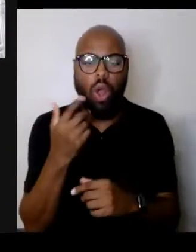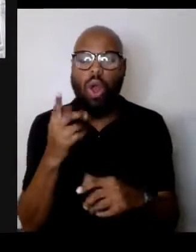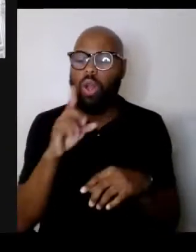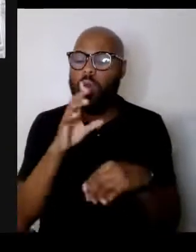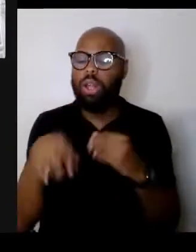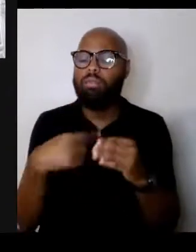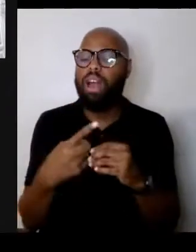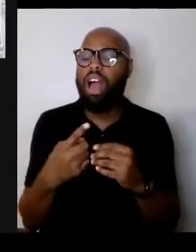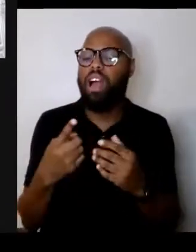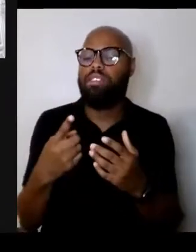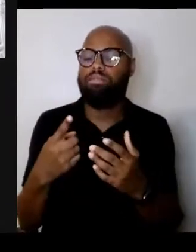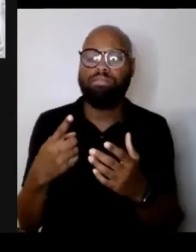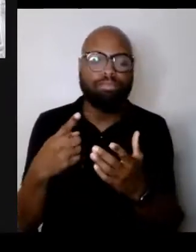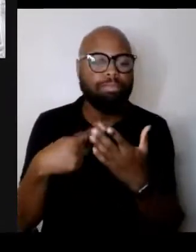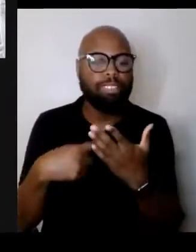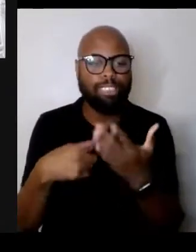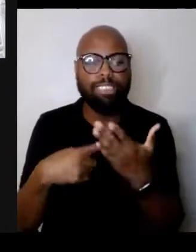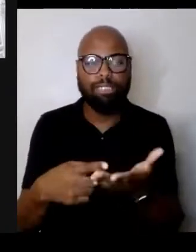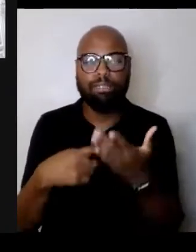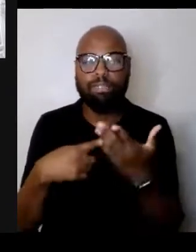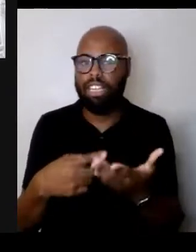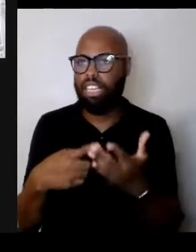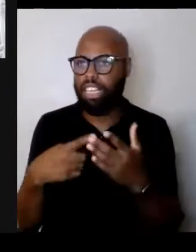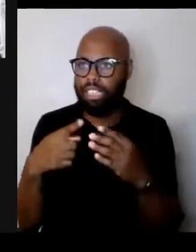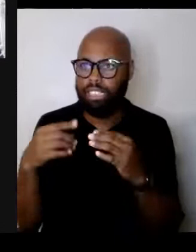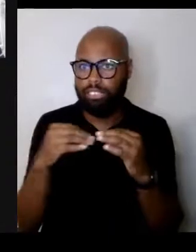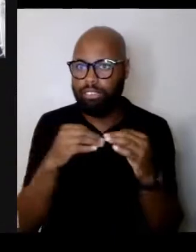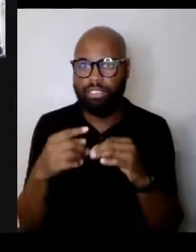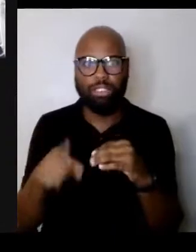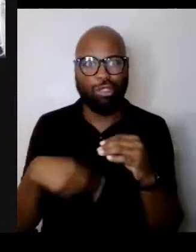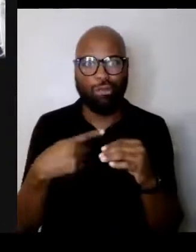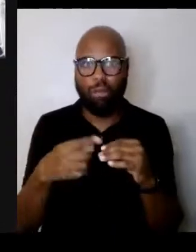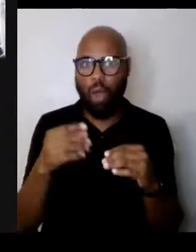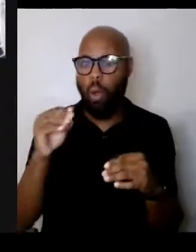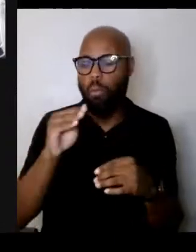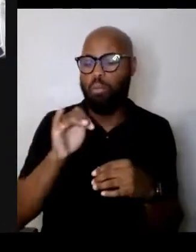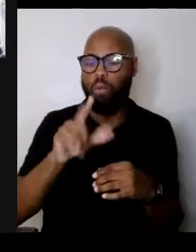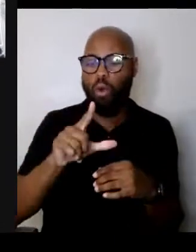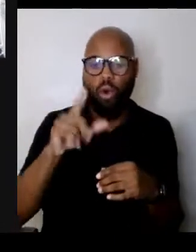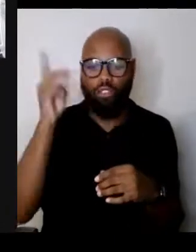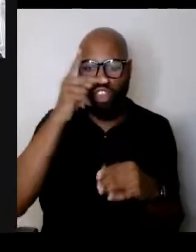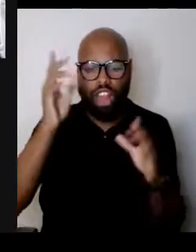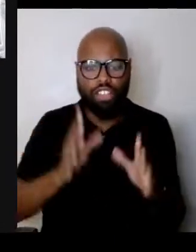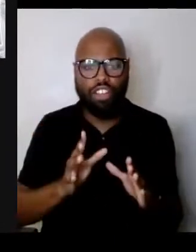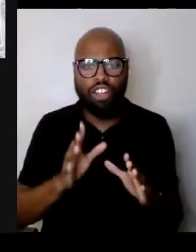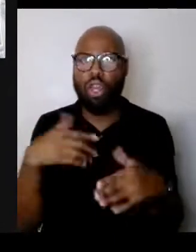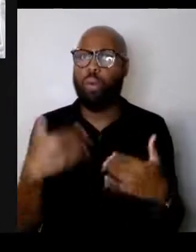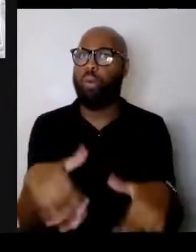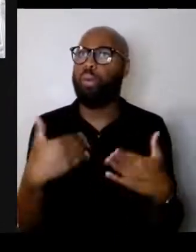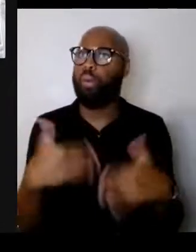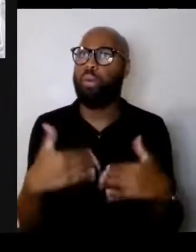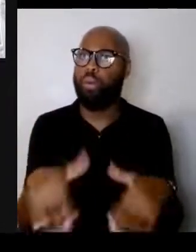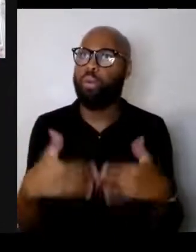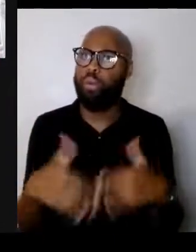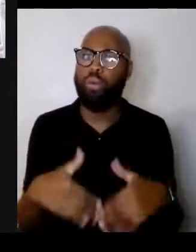Moral philosophers argue vehemently about the moral significance of anger.